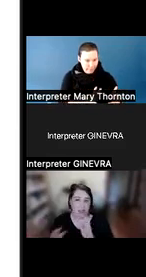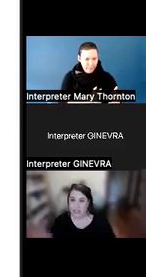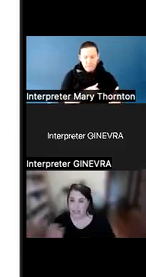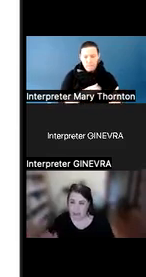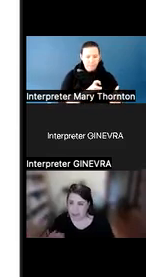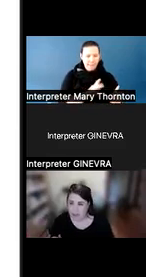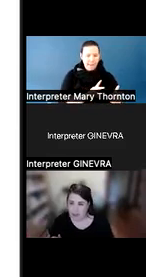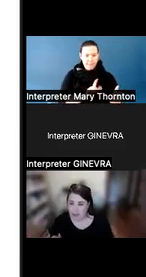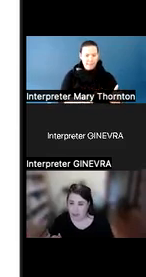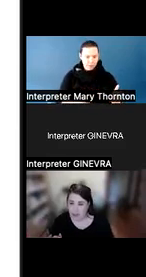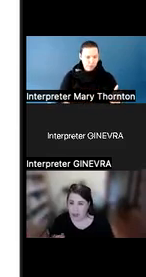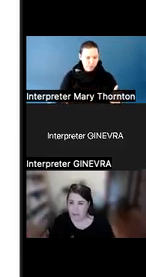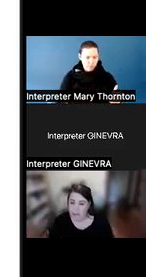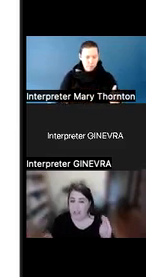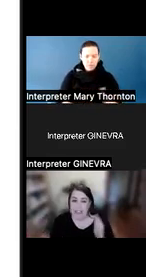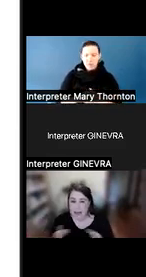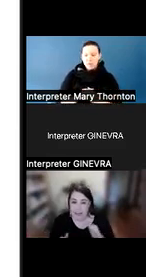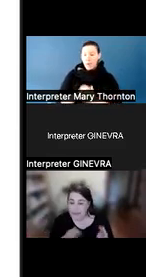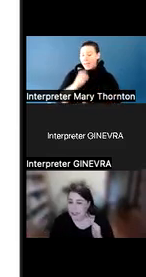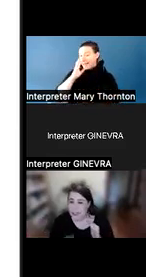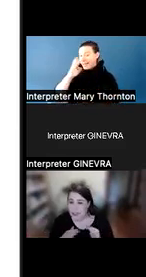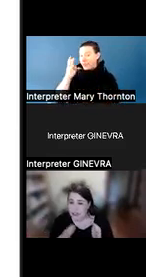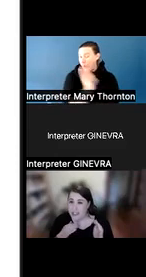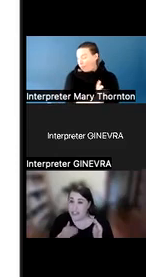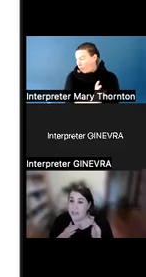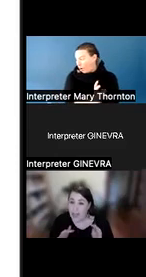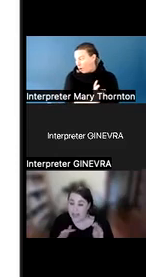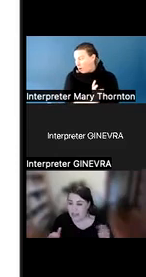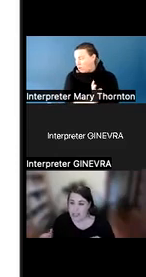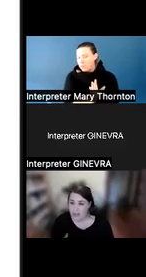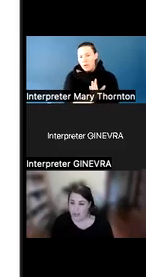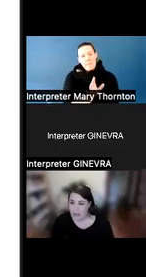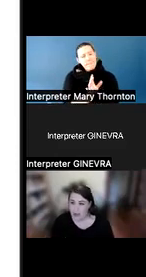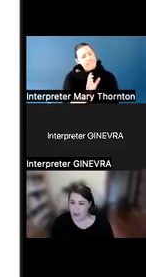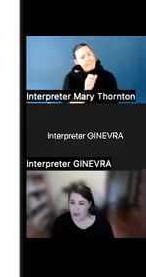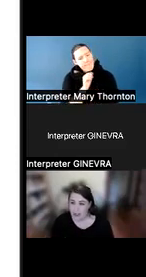to disruptive behavior because that behavior is serving some kind of need for that person.